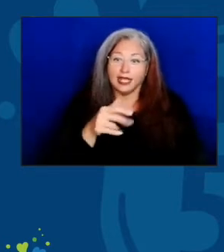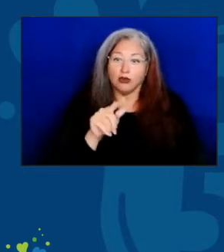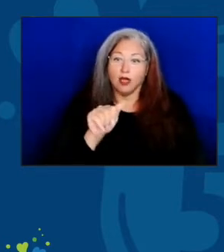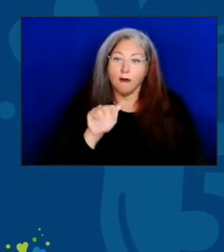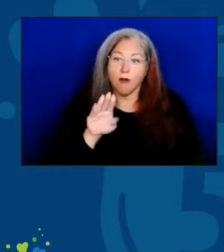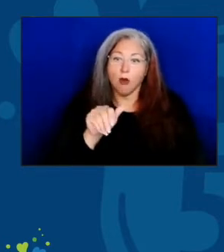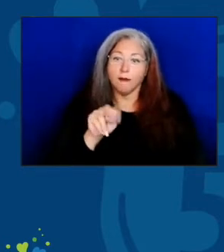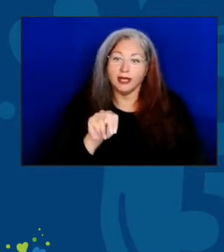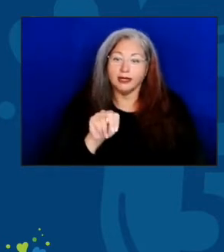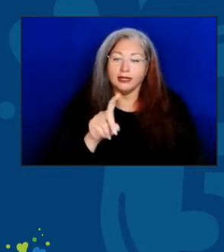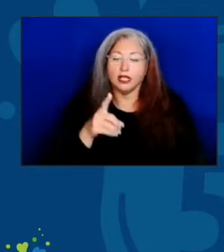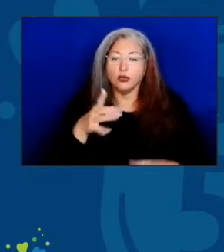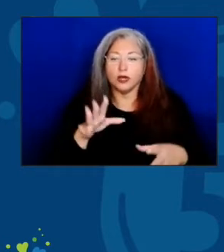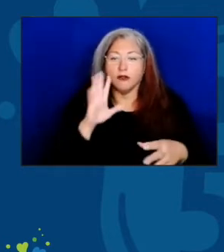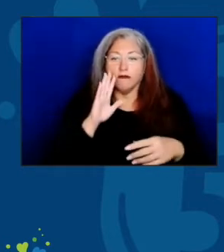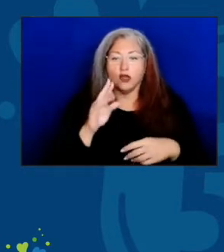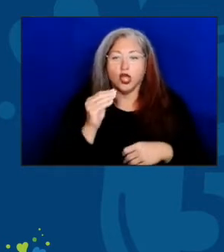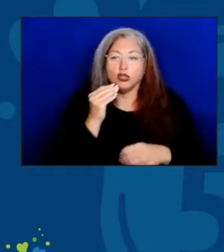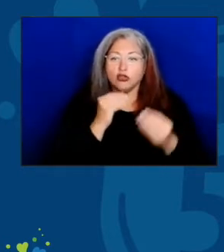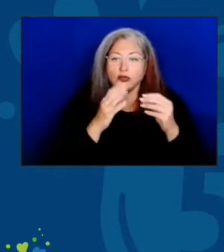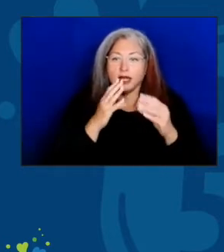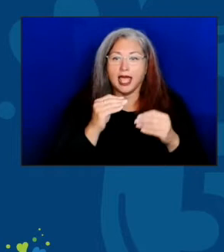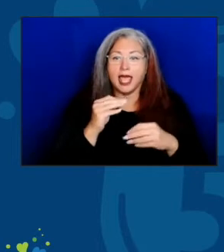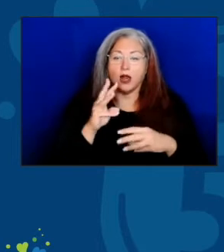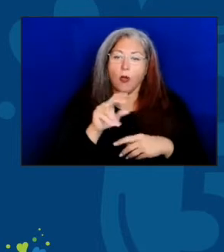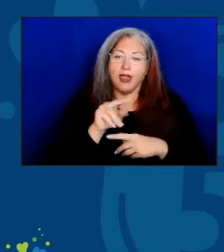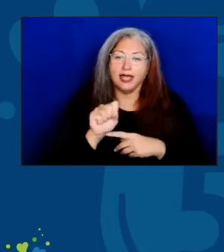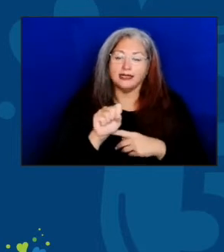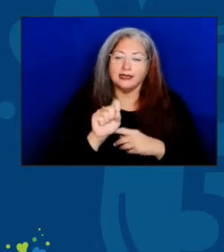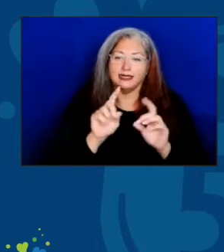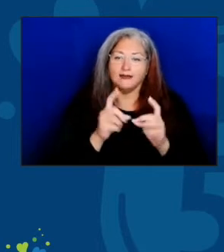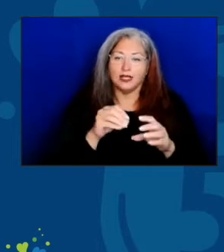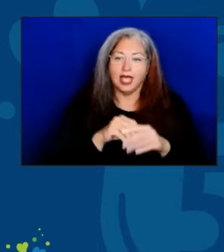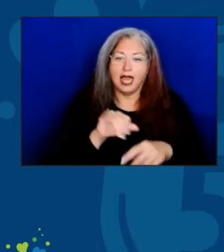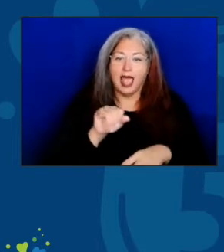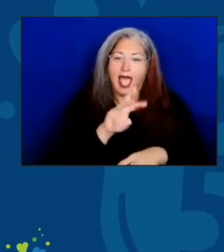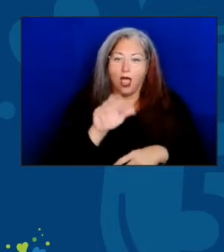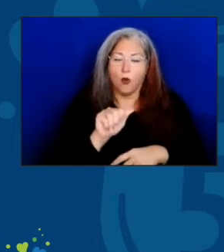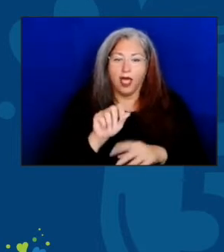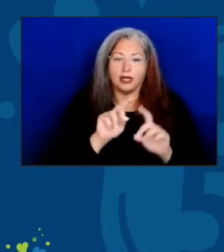director of the Nutrition and Wellness Division at the Iowa Department of Aging